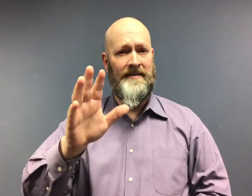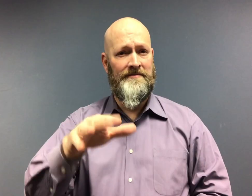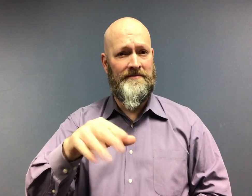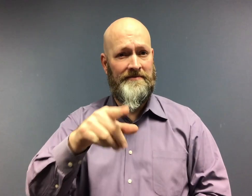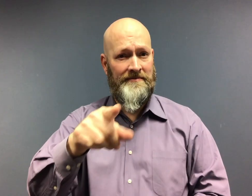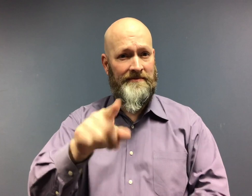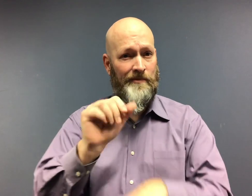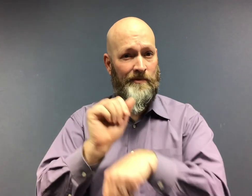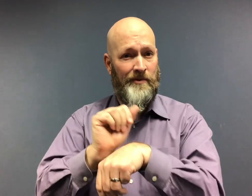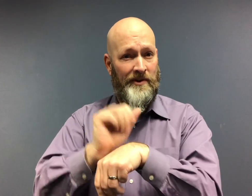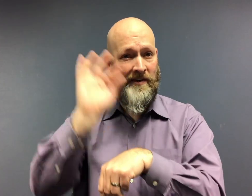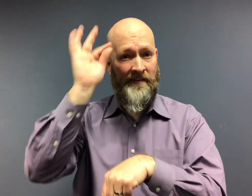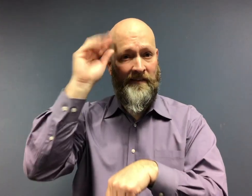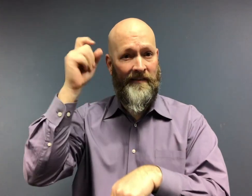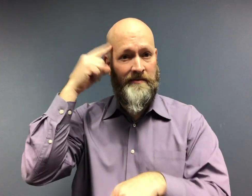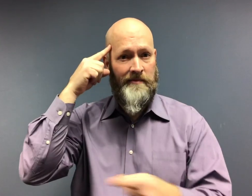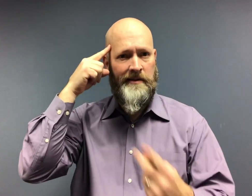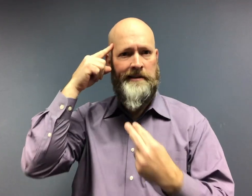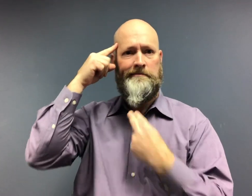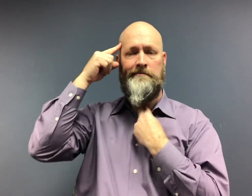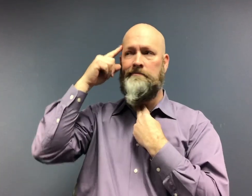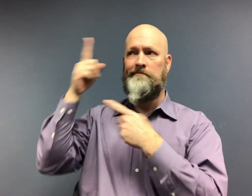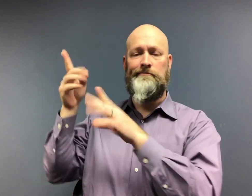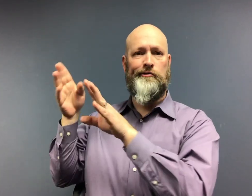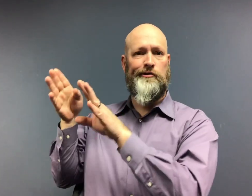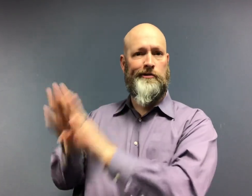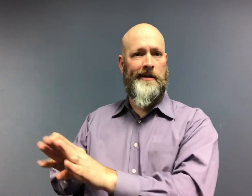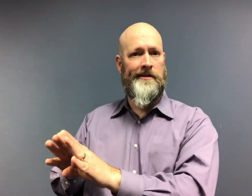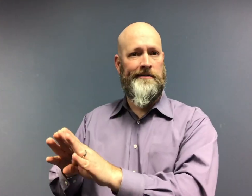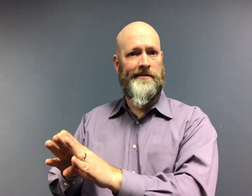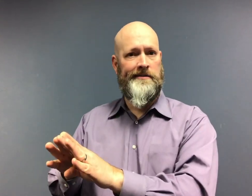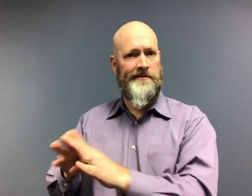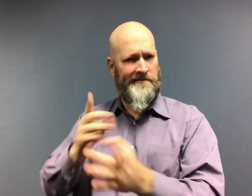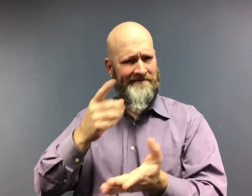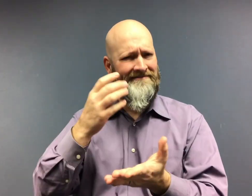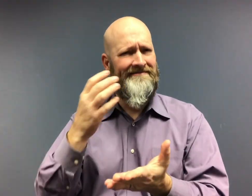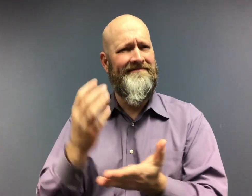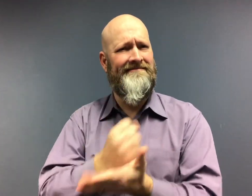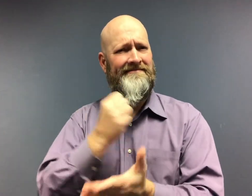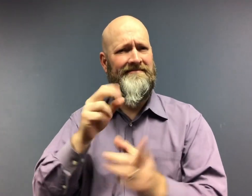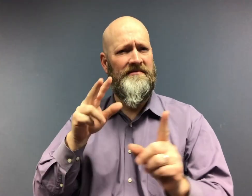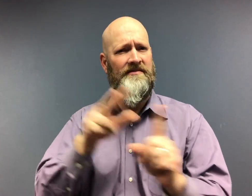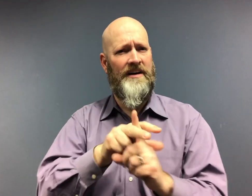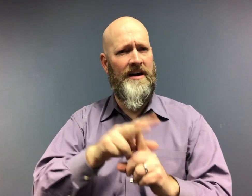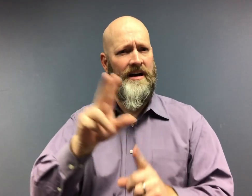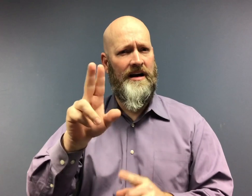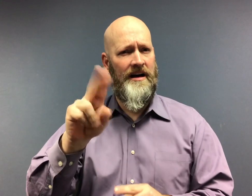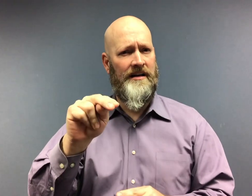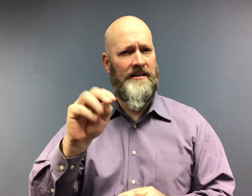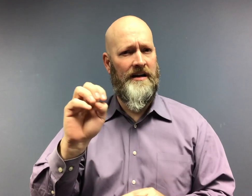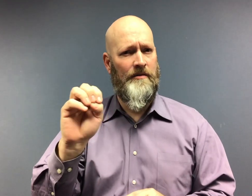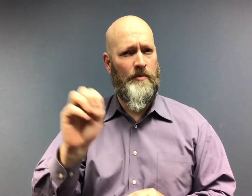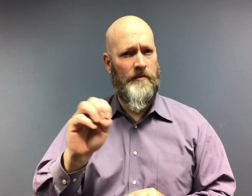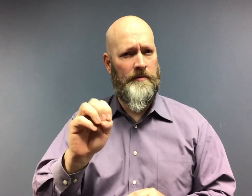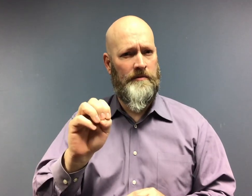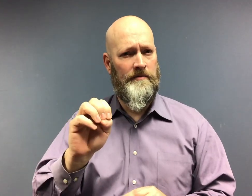Are you a federal employee currently affected by the partial federal government shutdown? You may file your claim for unemployment benefits.